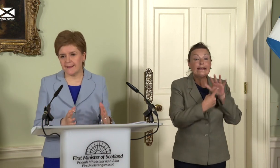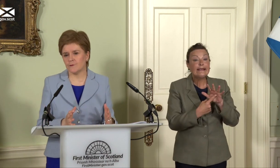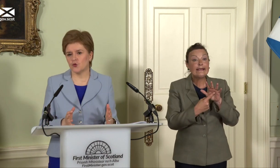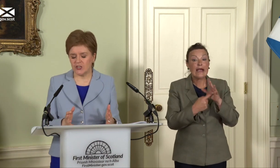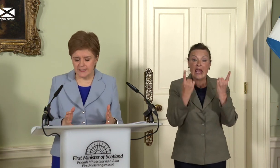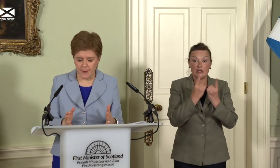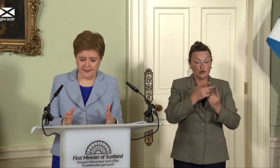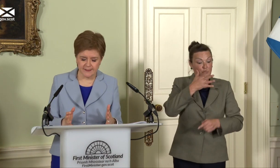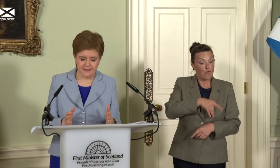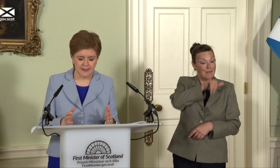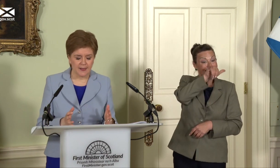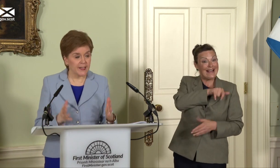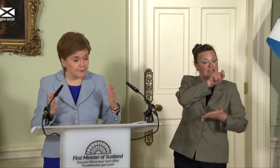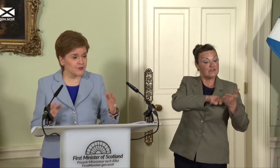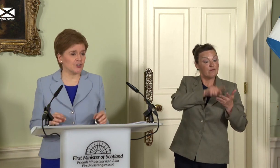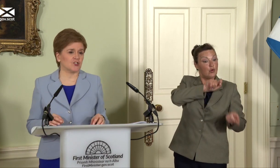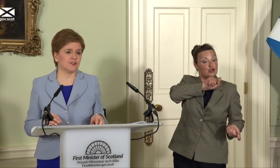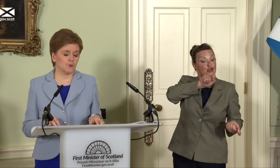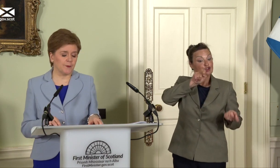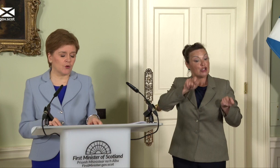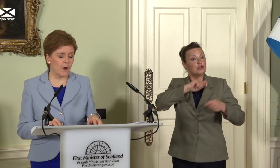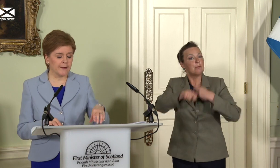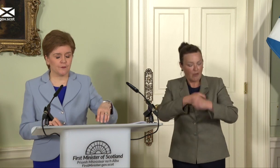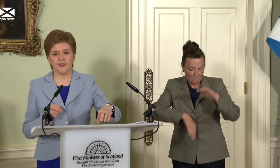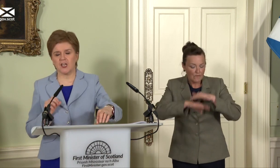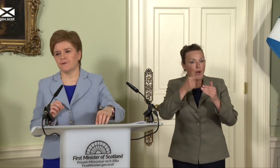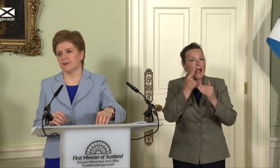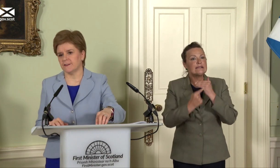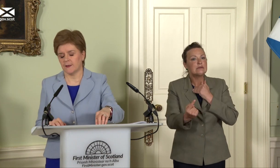to independence and the infrastructure that will be required for the governance